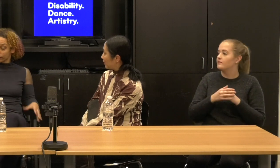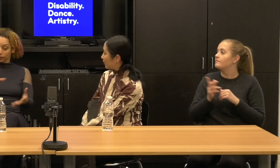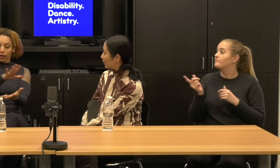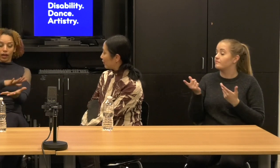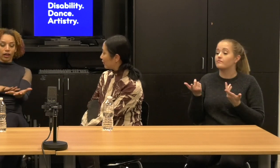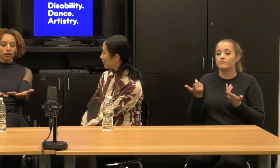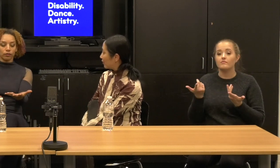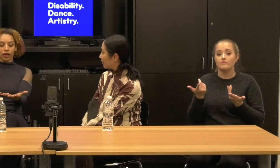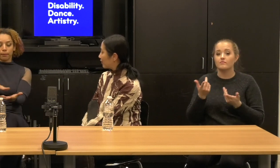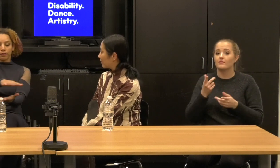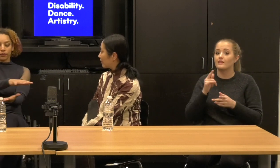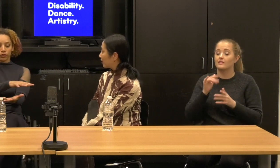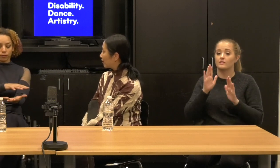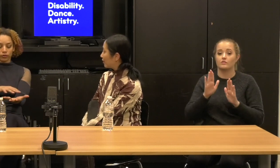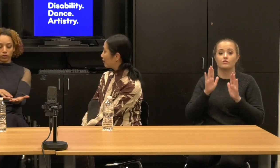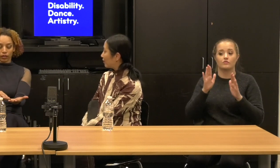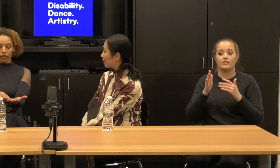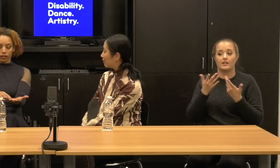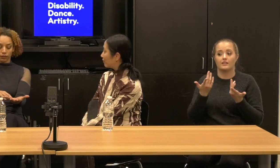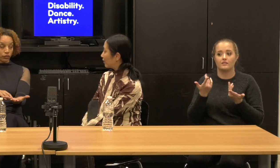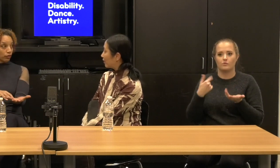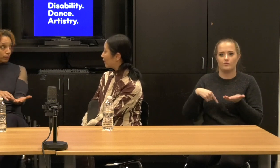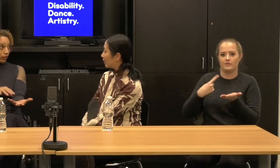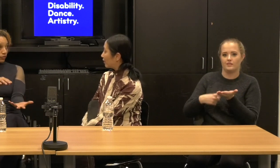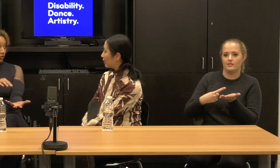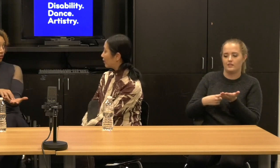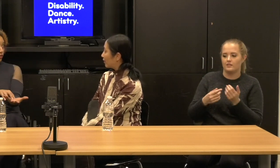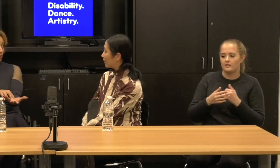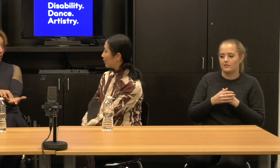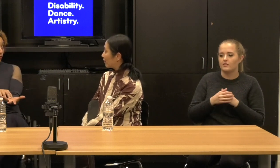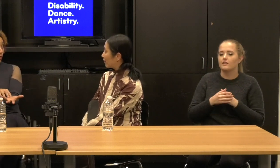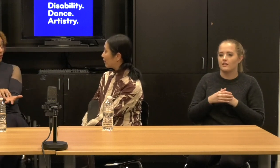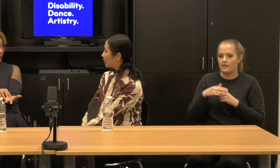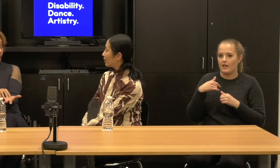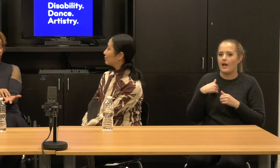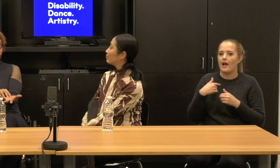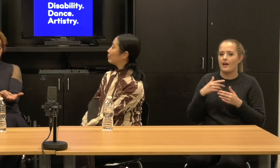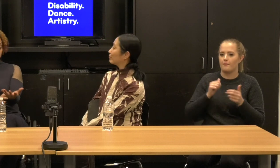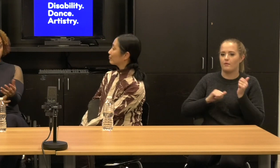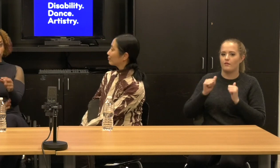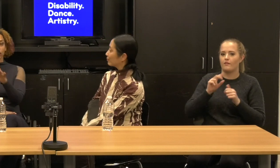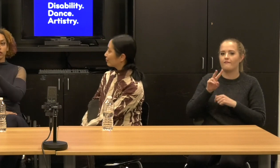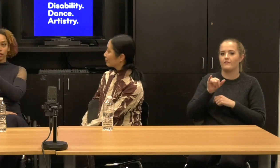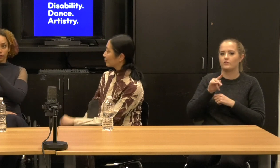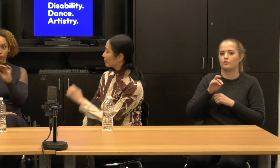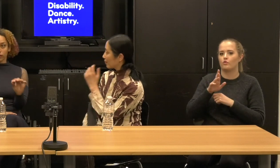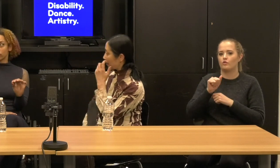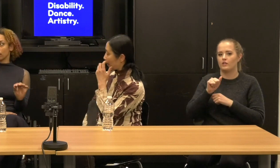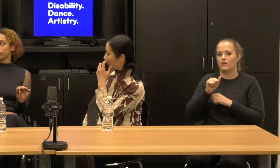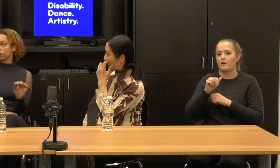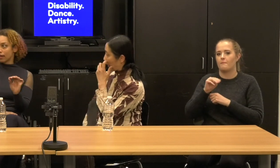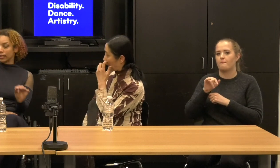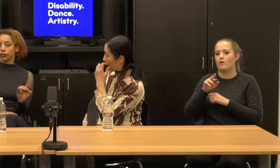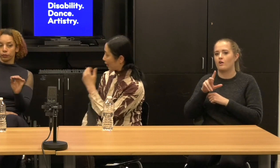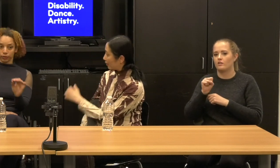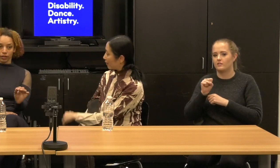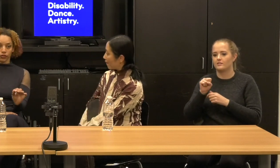So, um, I performed a Victorian monks is dancing to music, which is for itself a radical piece